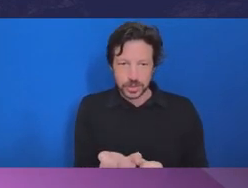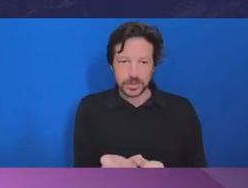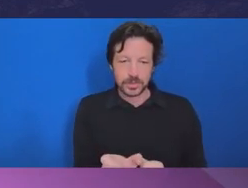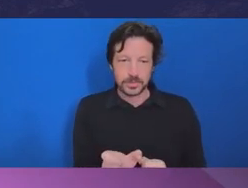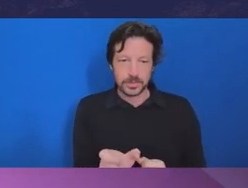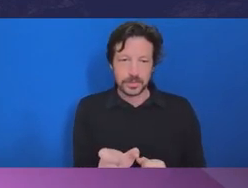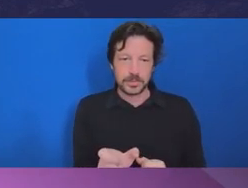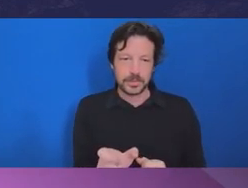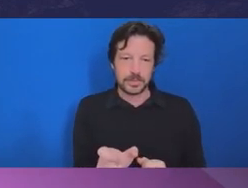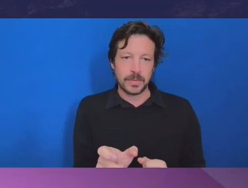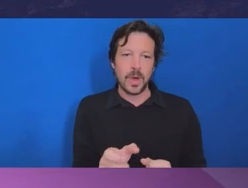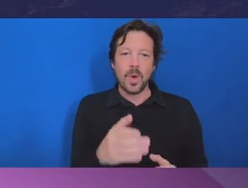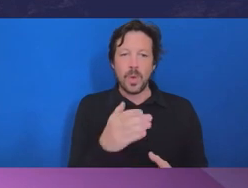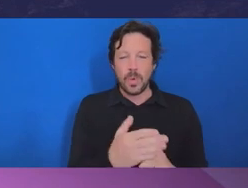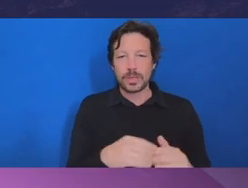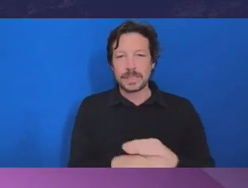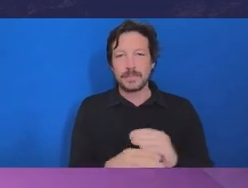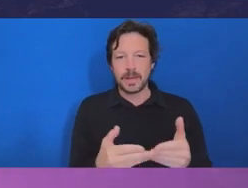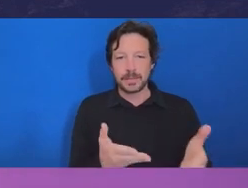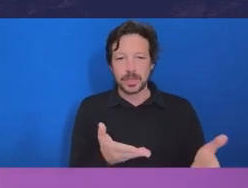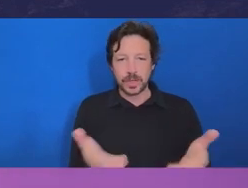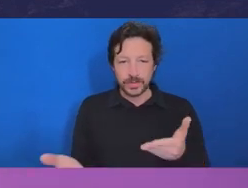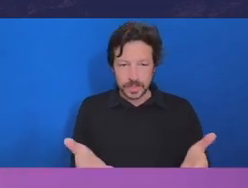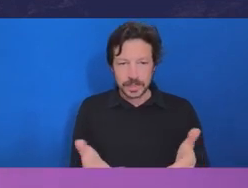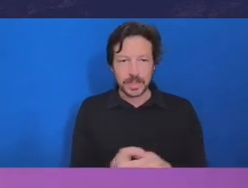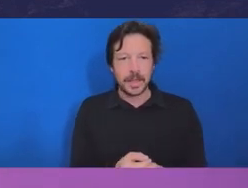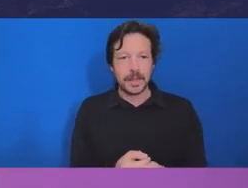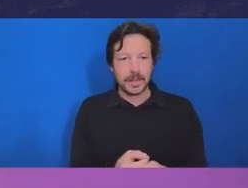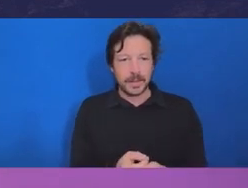undertakes to discharge their duty in accordance with the public trust,